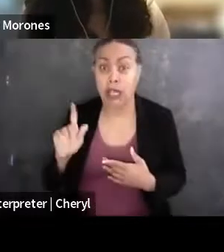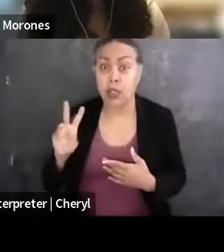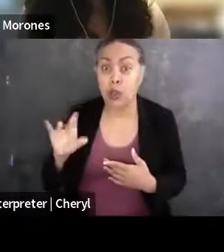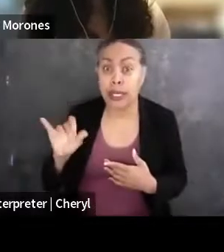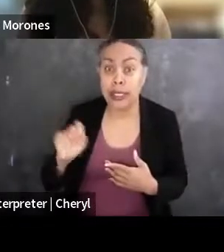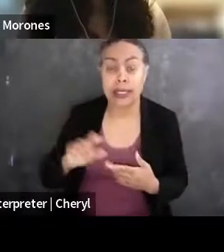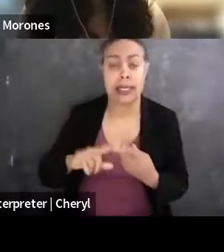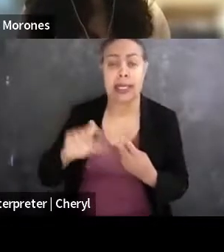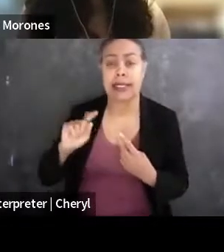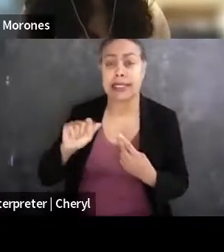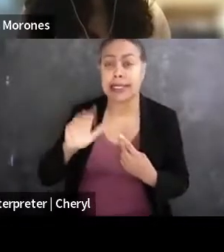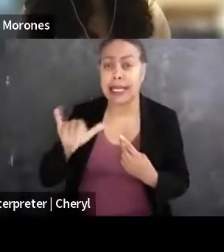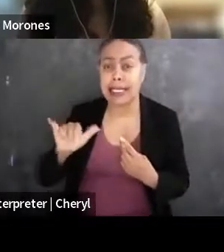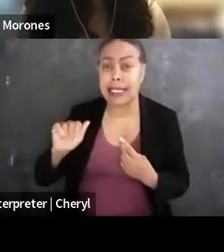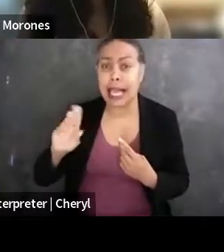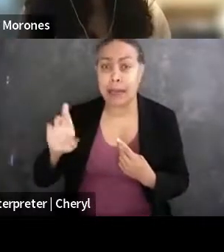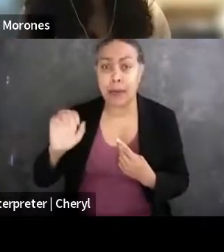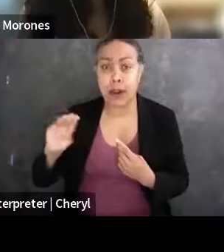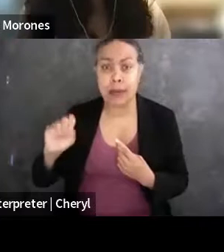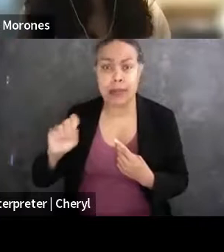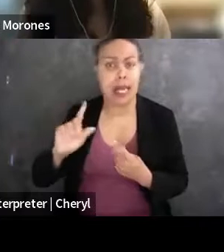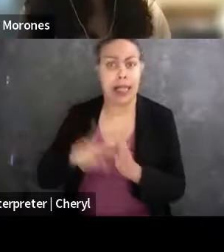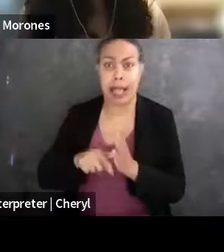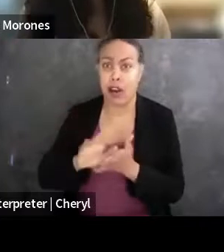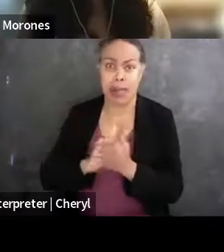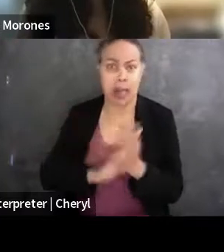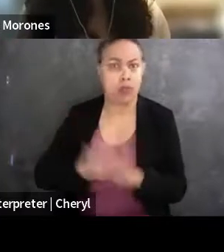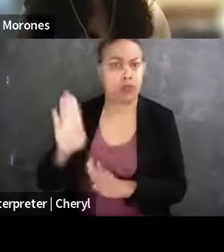people that ended up becoming very meaningful for me in my career and my life.